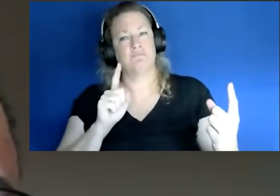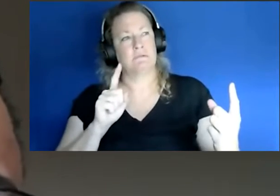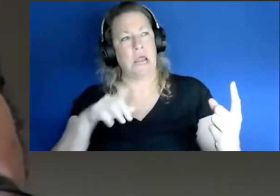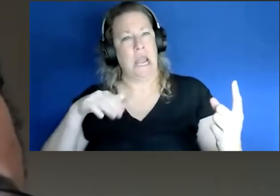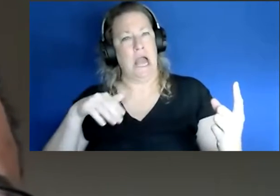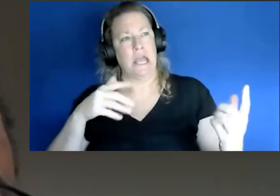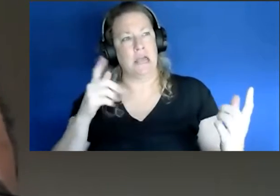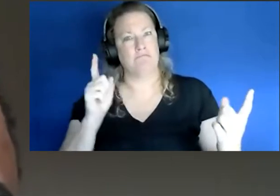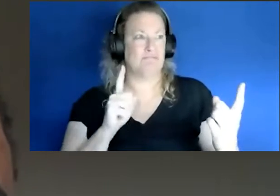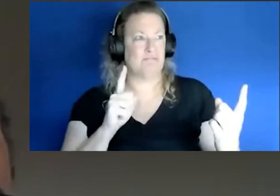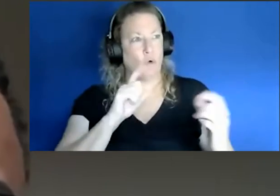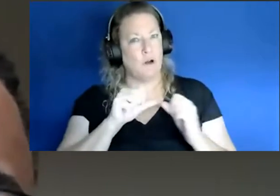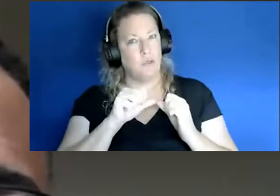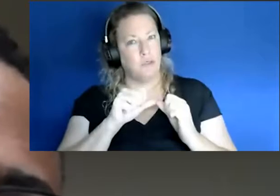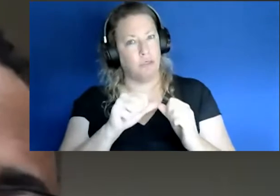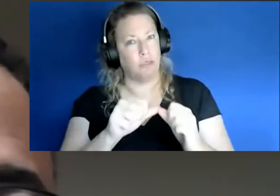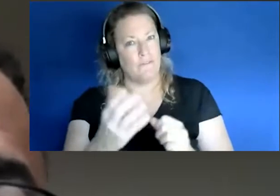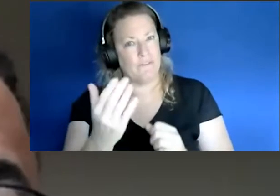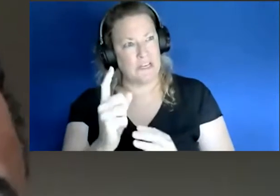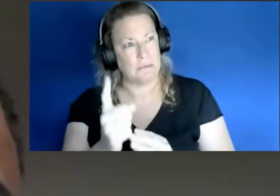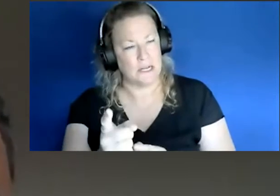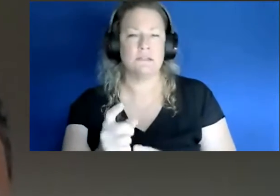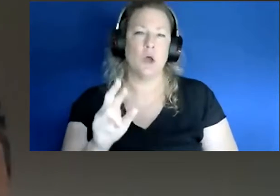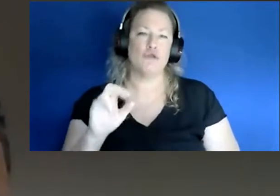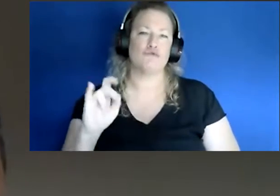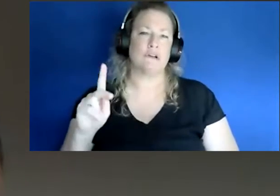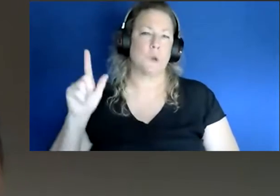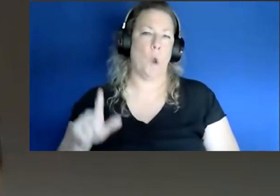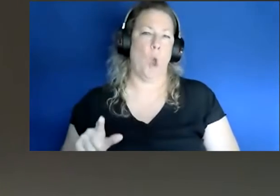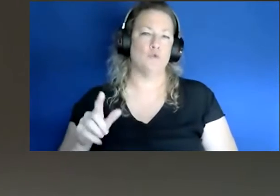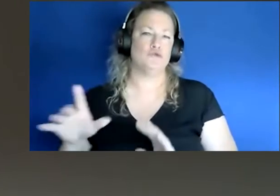for 15 minutes or more then your risk of spread is significantly lower. With the delta variant